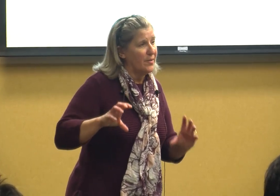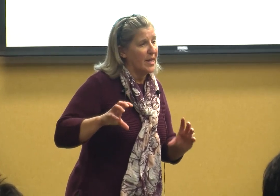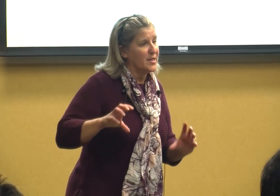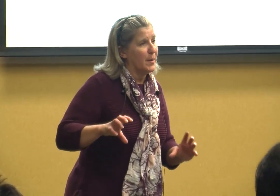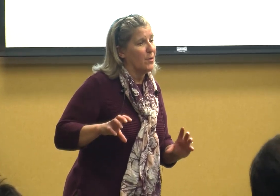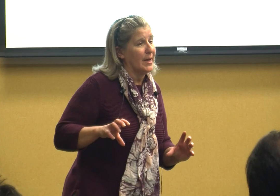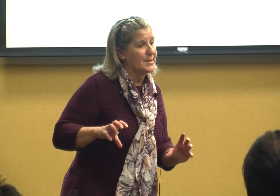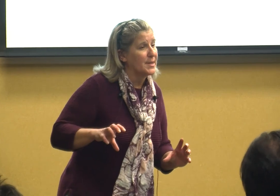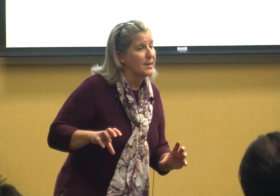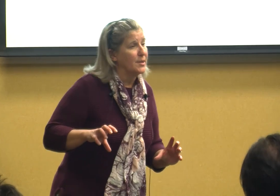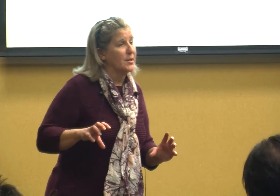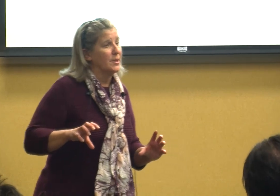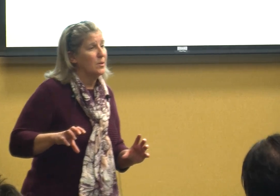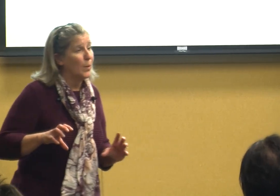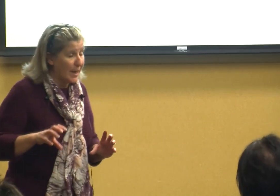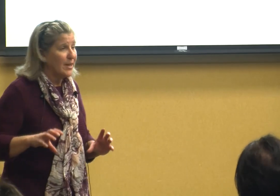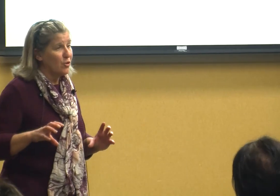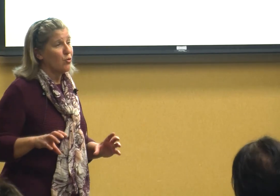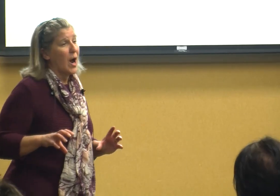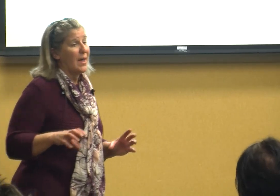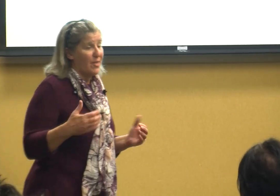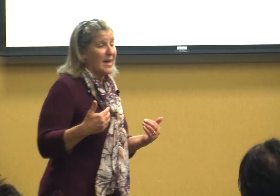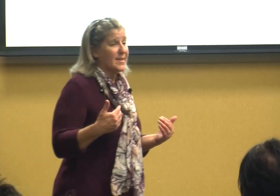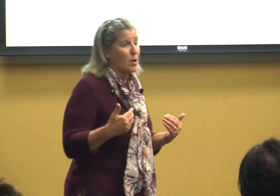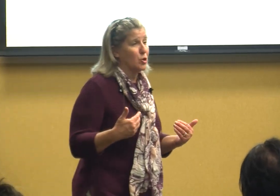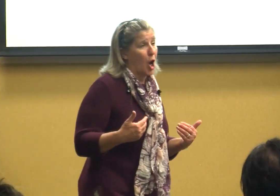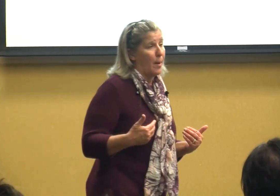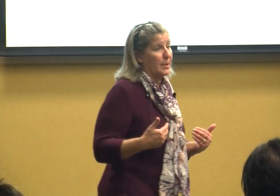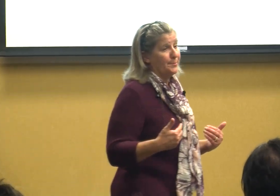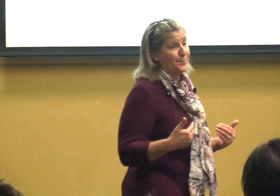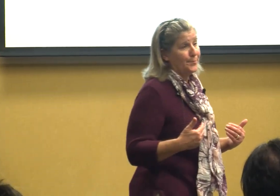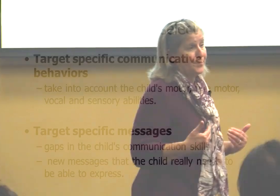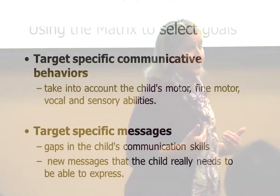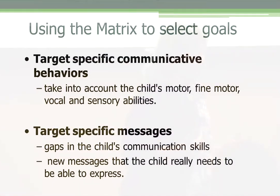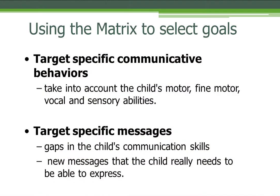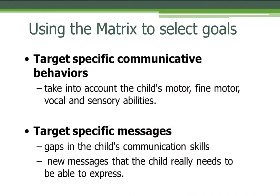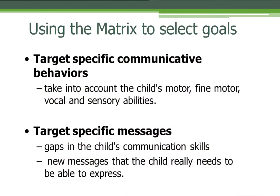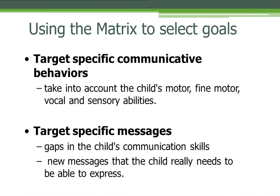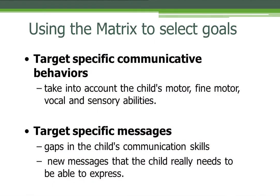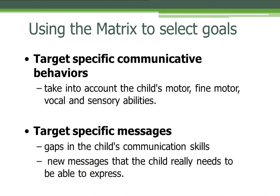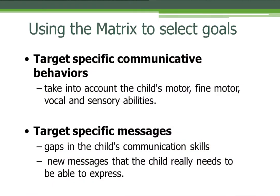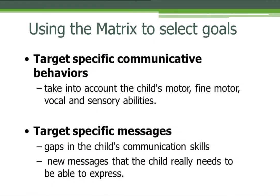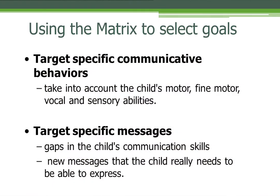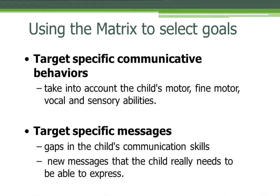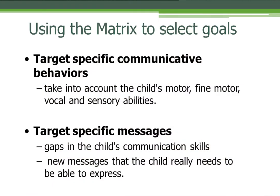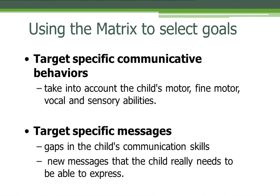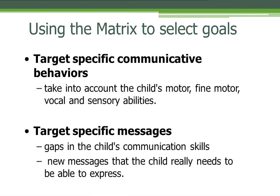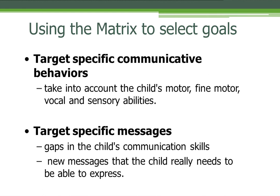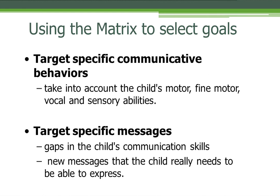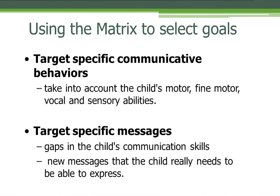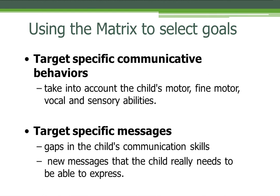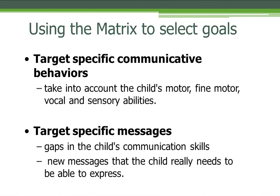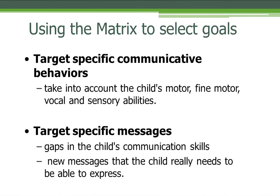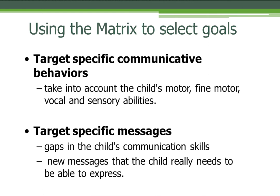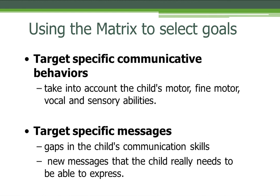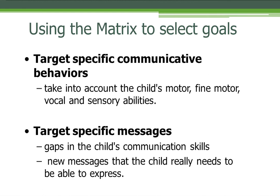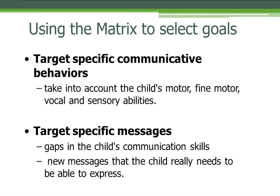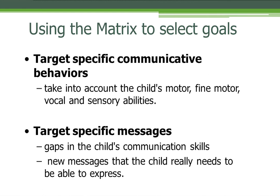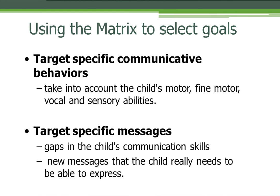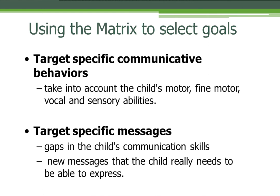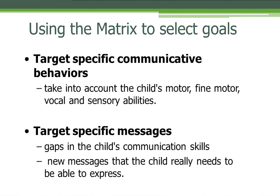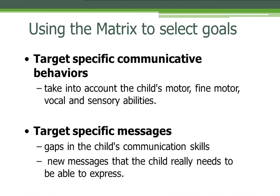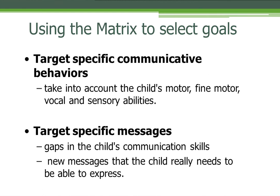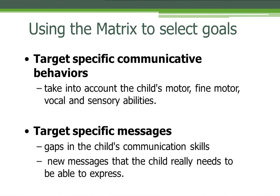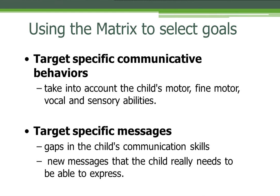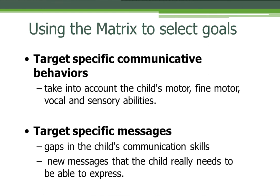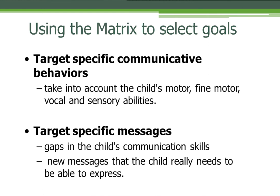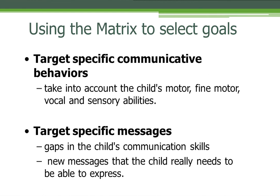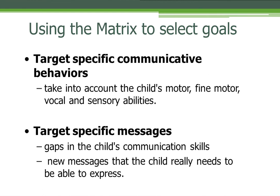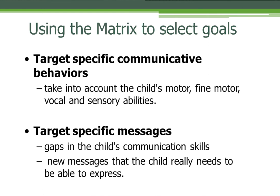the experience we need to try that's our job when using the matrix to select you can use it to make